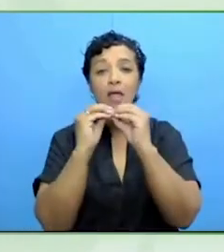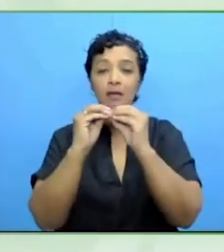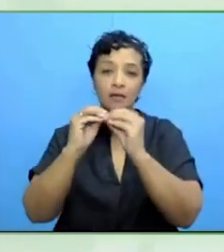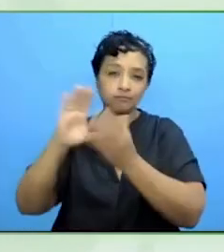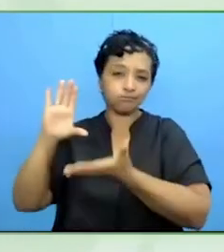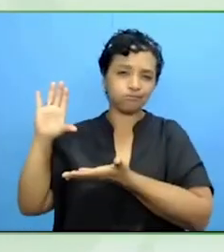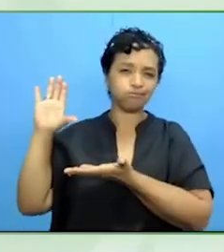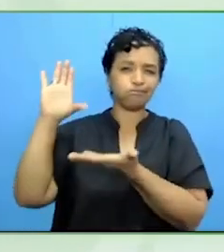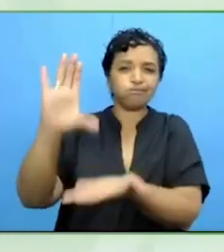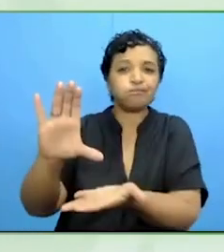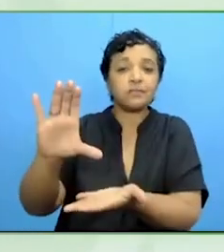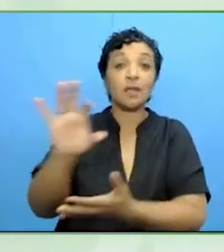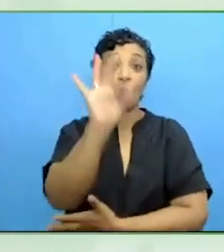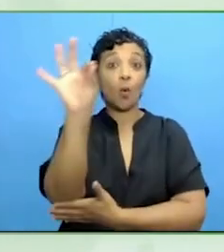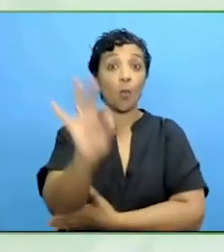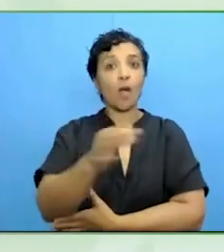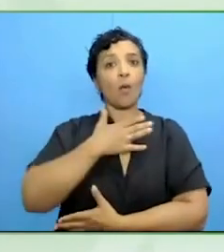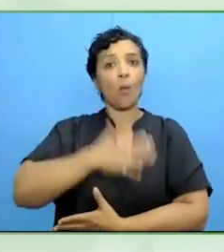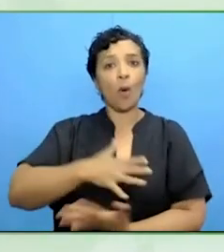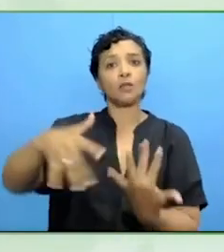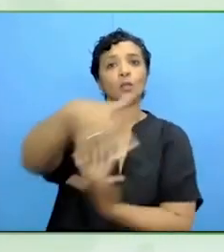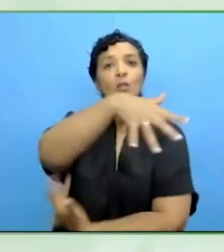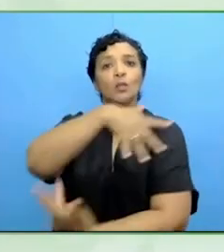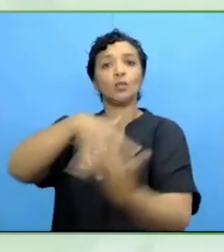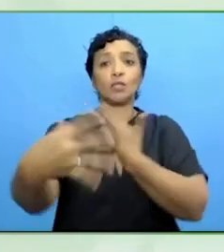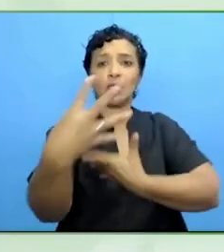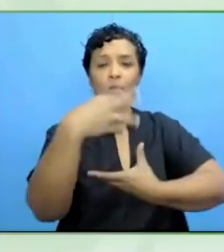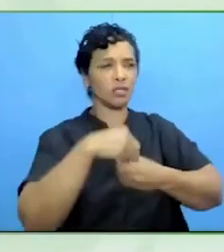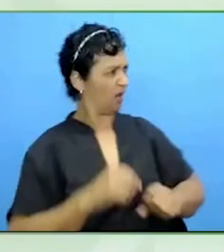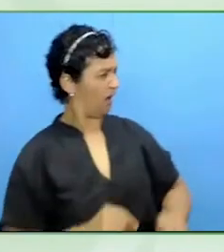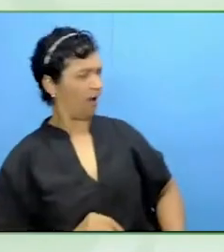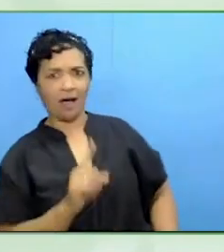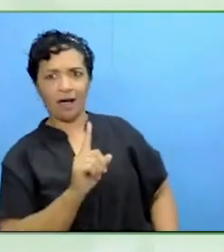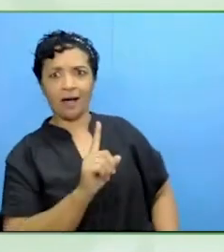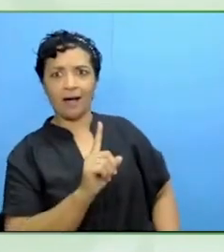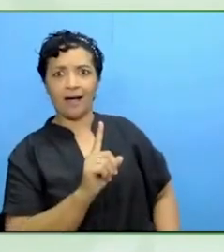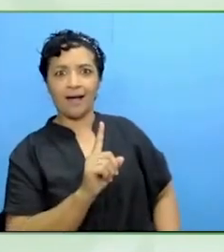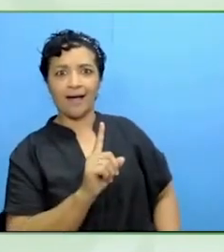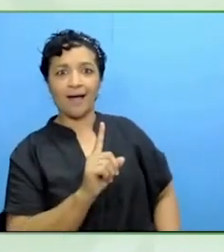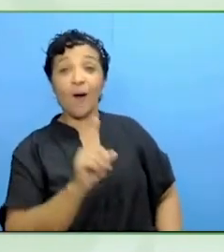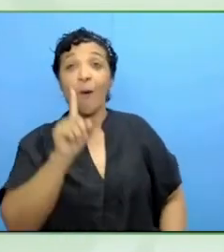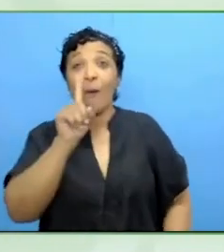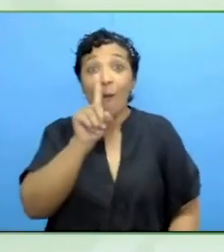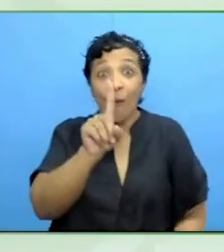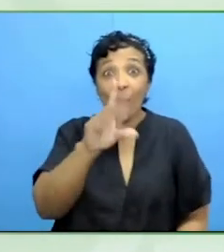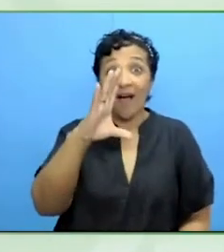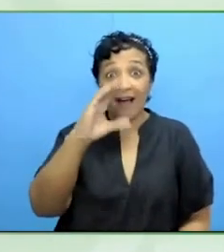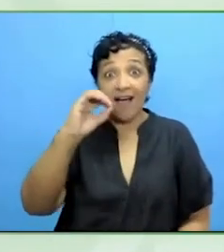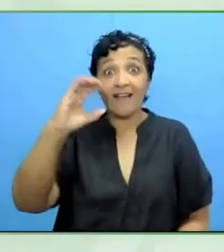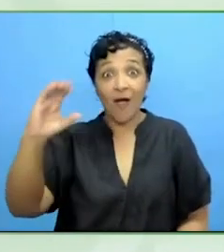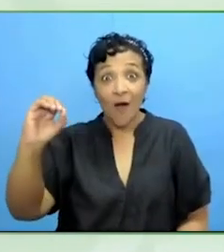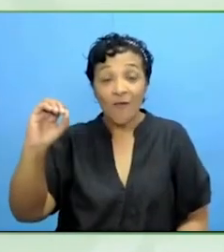inclusion. >> Hold on, 100 billion? 100 billion. OK.